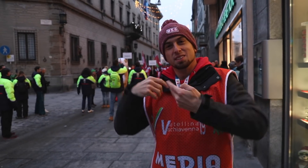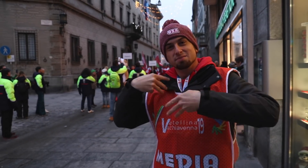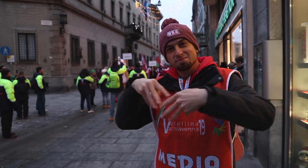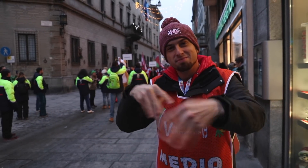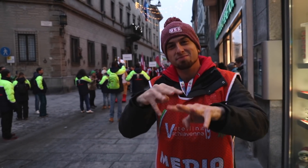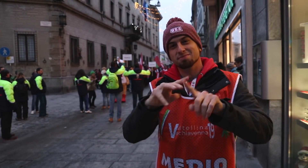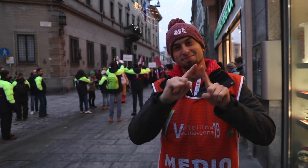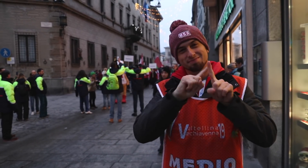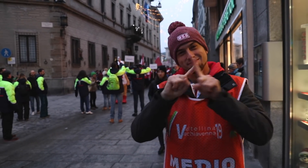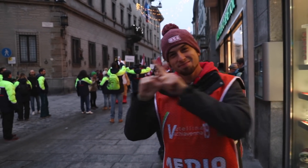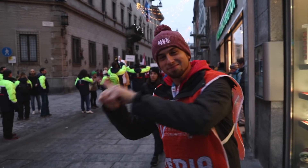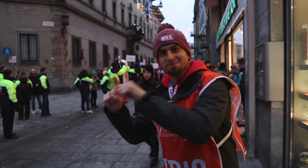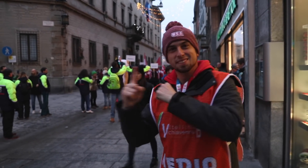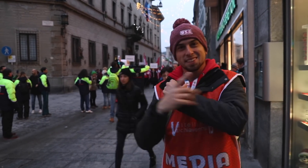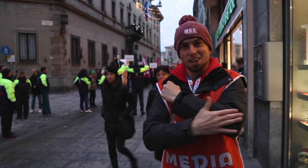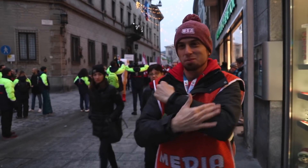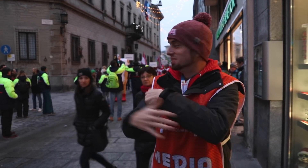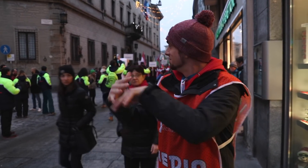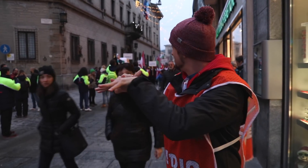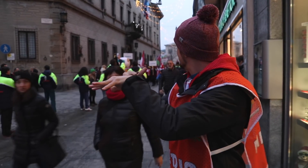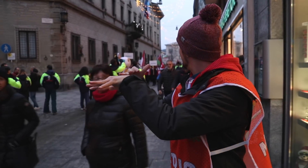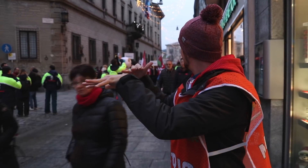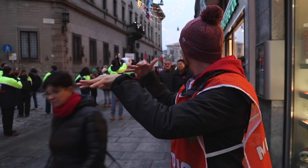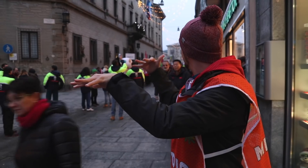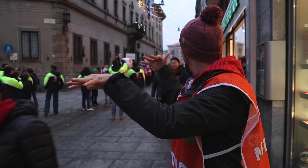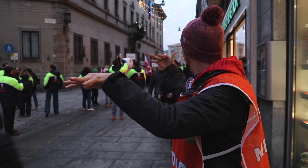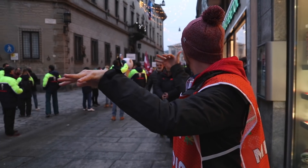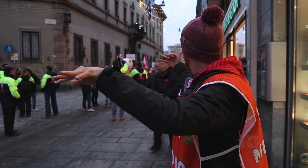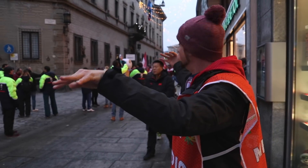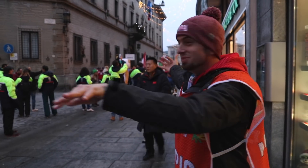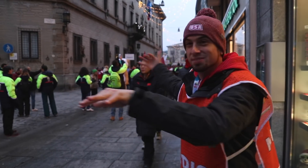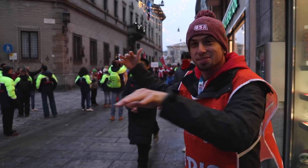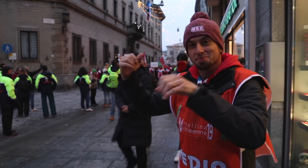There will be a march with people from many different countries.